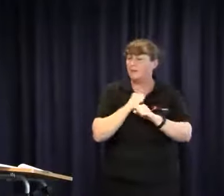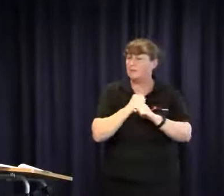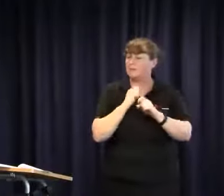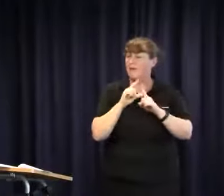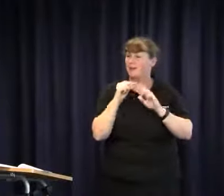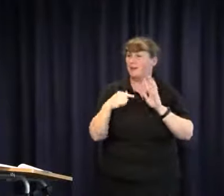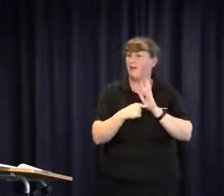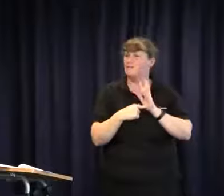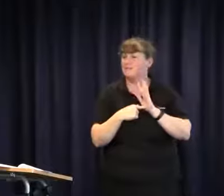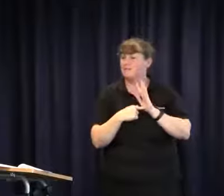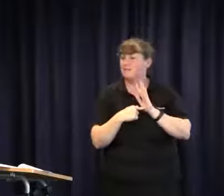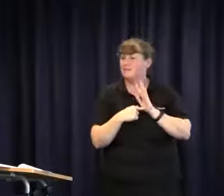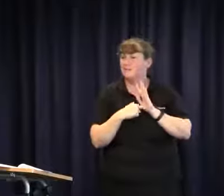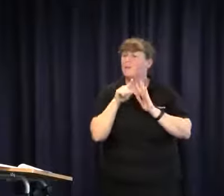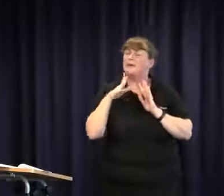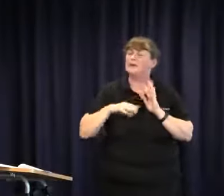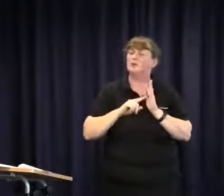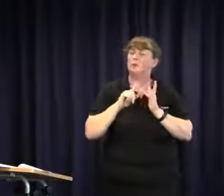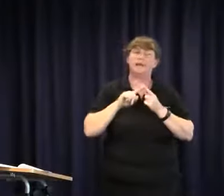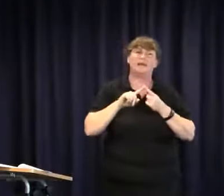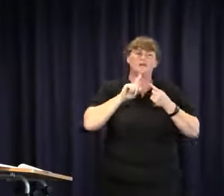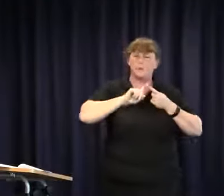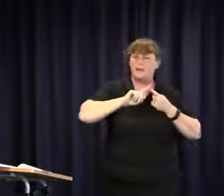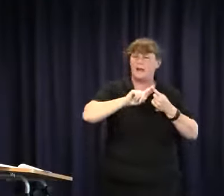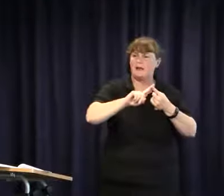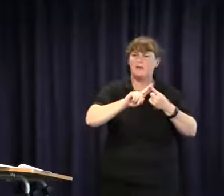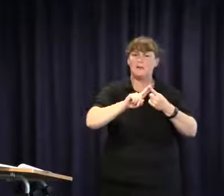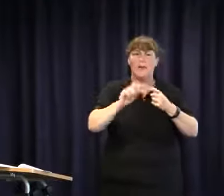the government, it is bad PR for the government and the department to have this kind of action,